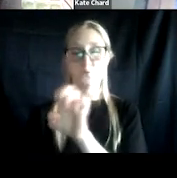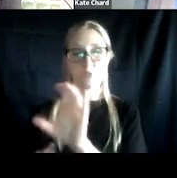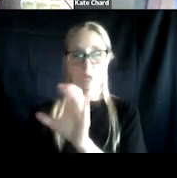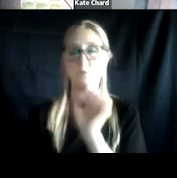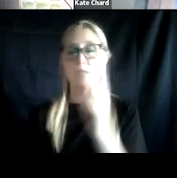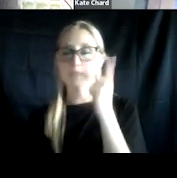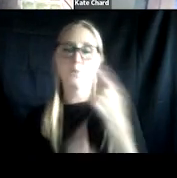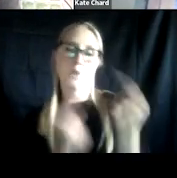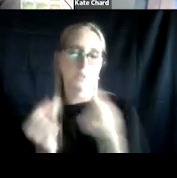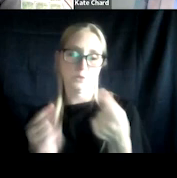in Veterans Justice Programs.